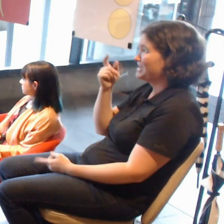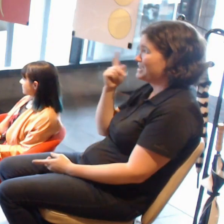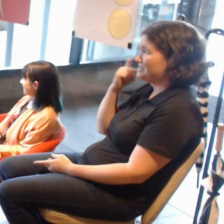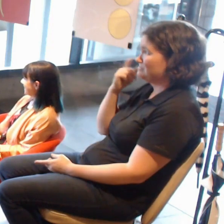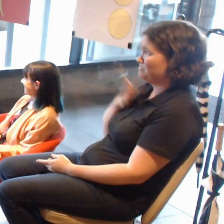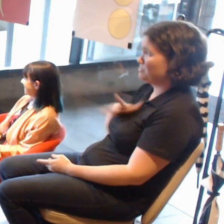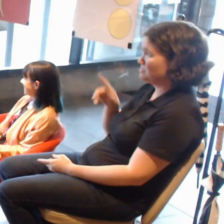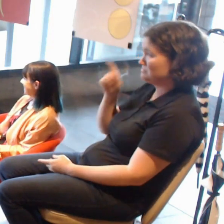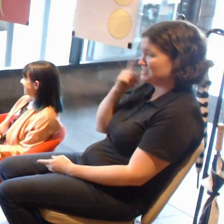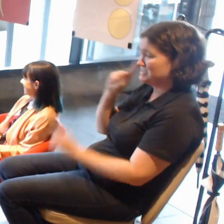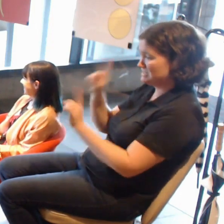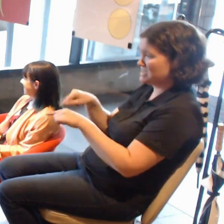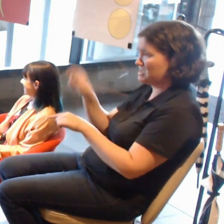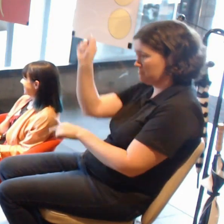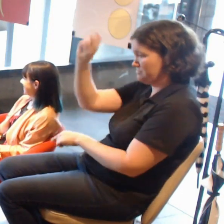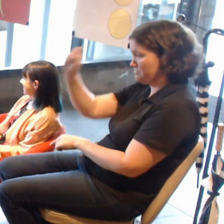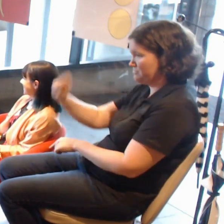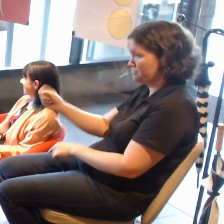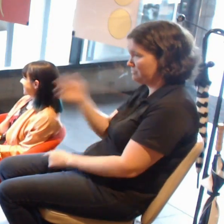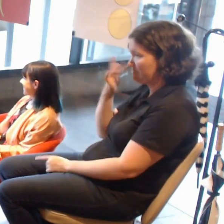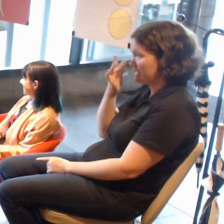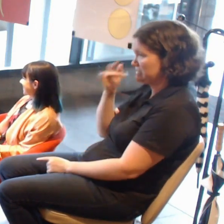That's not my fault.